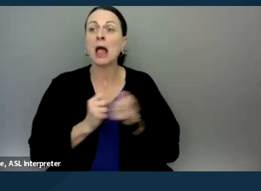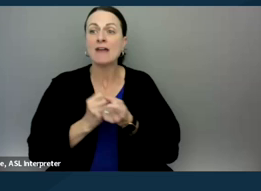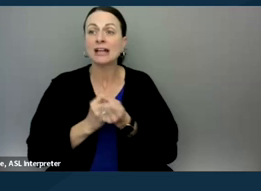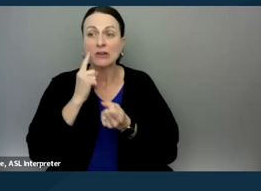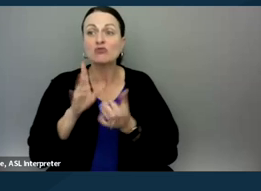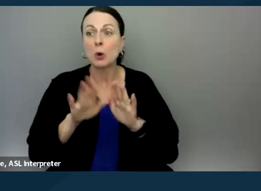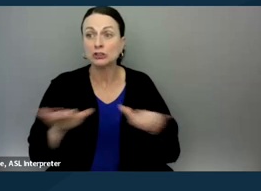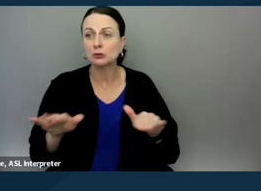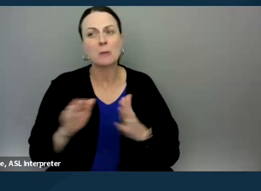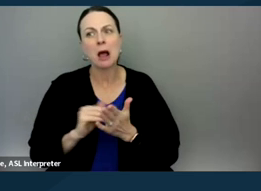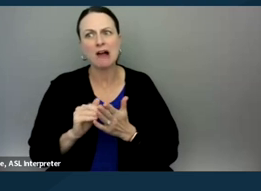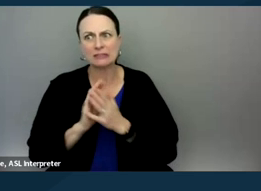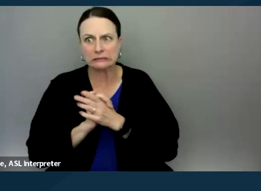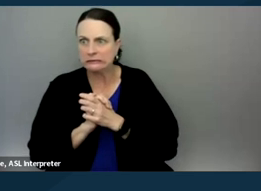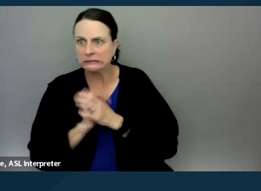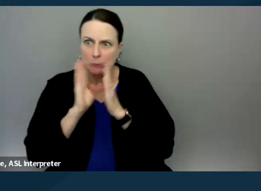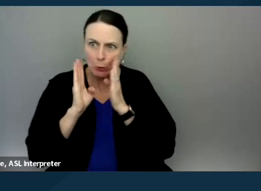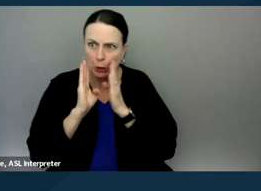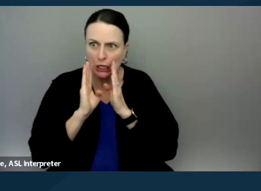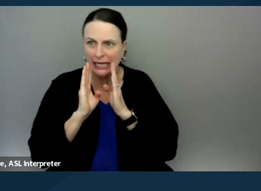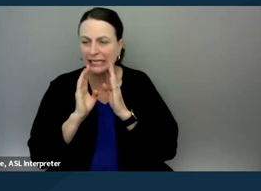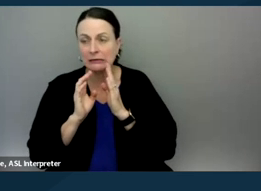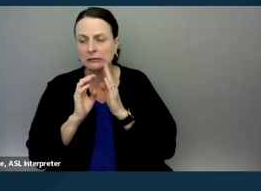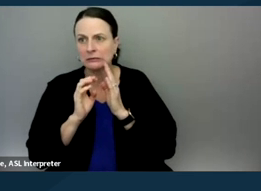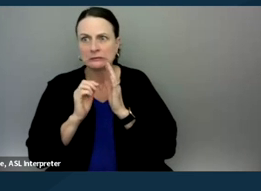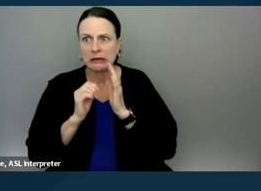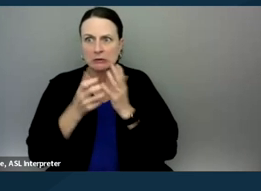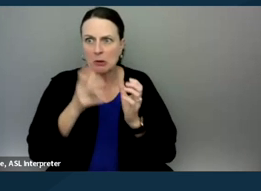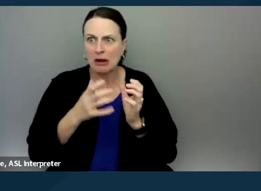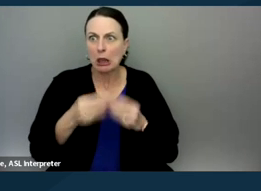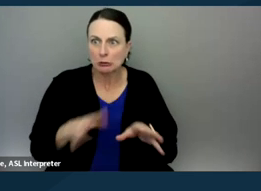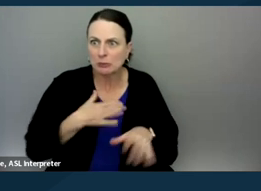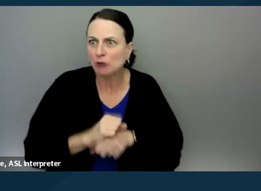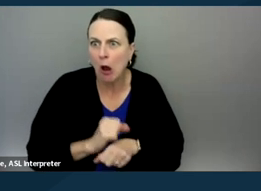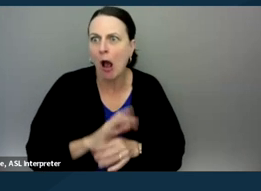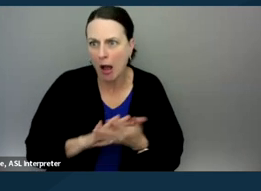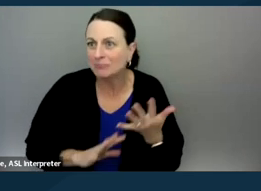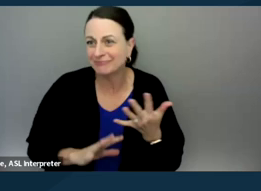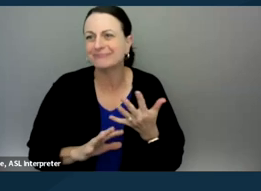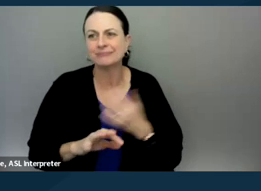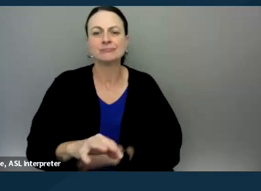but they're often worried about how visible they should be. But were saying, you know, "I was told, you know,